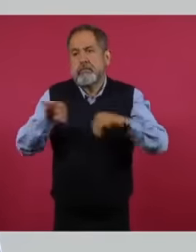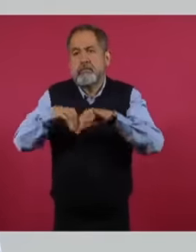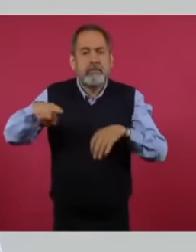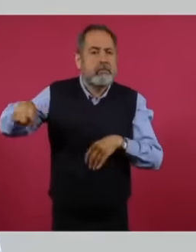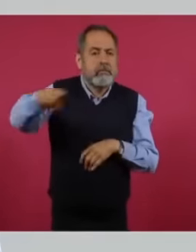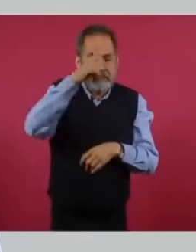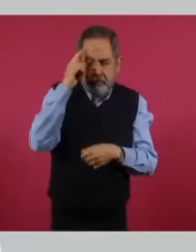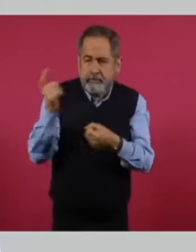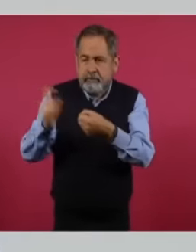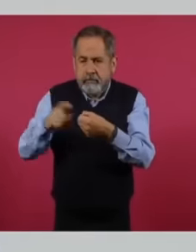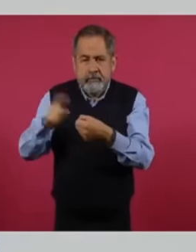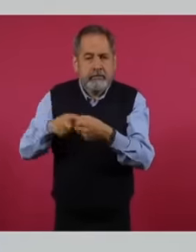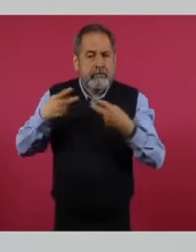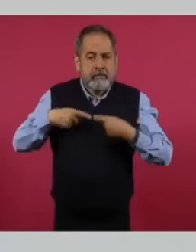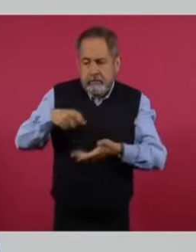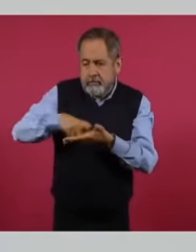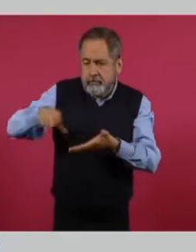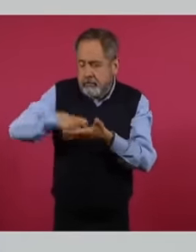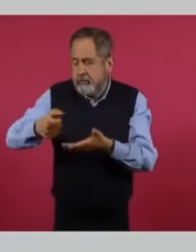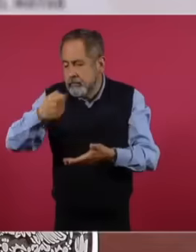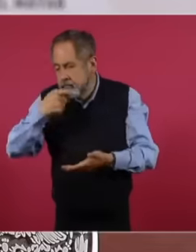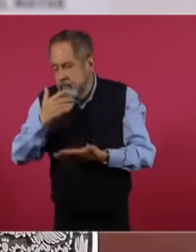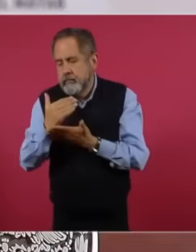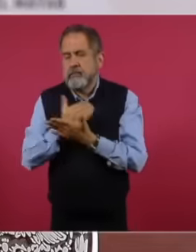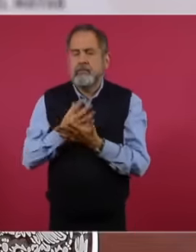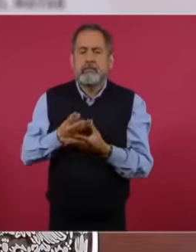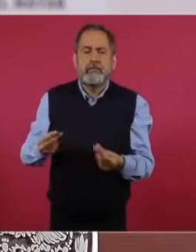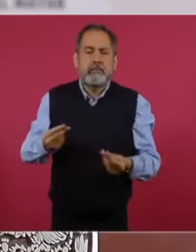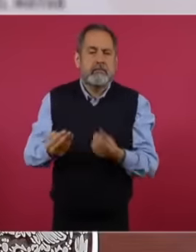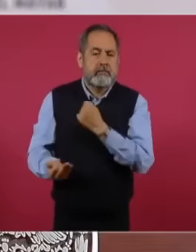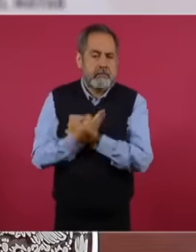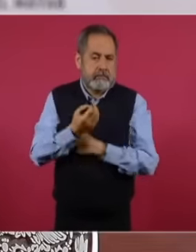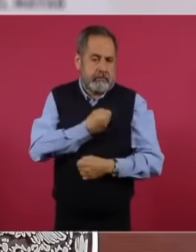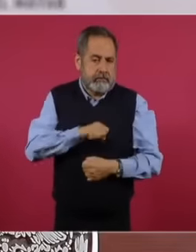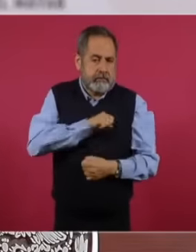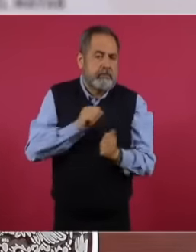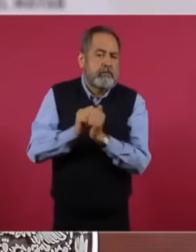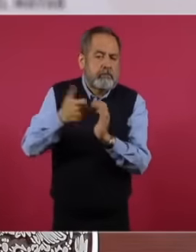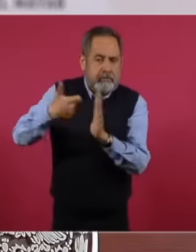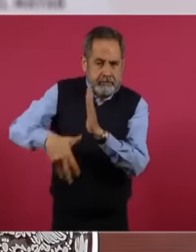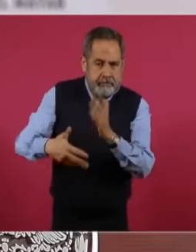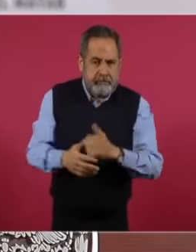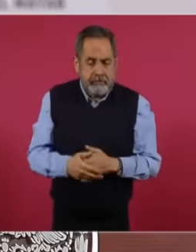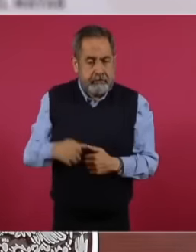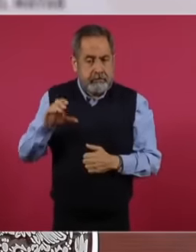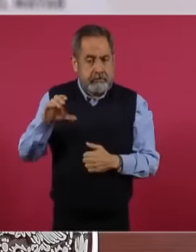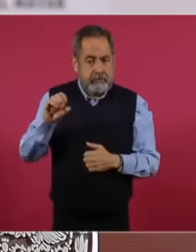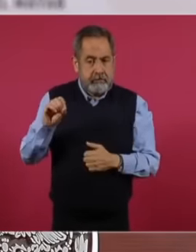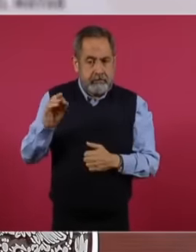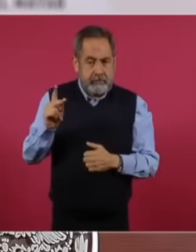effective and low-cost drugs in cofepris we are not going to let our guard down and we will continue